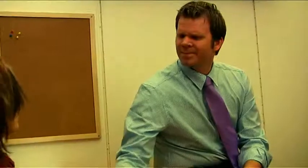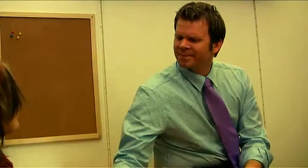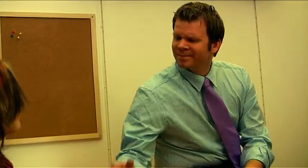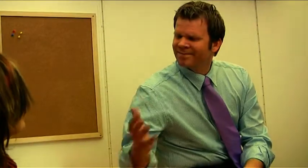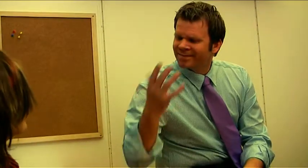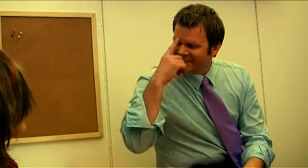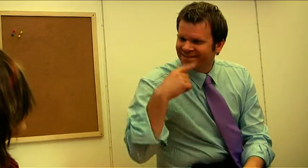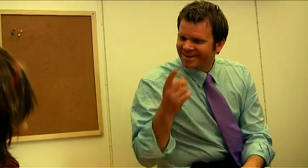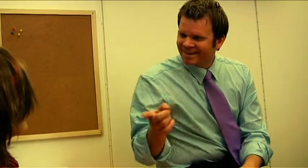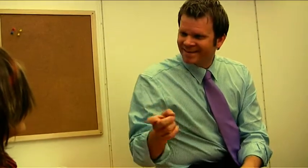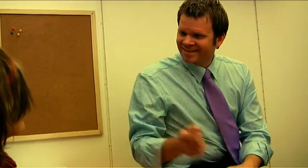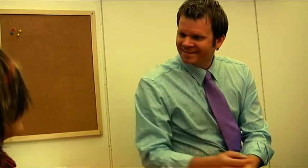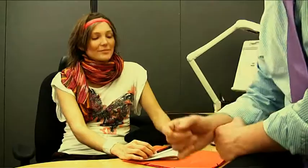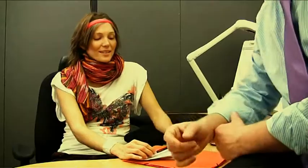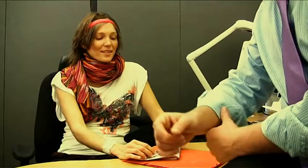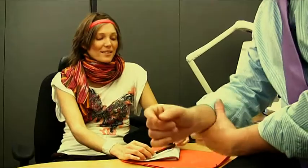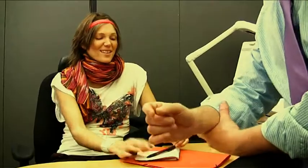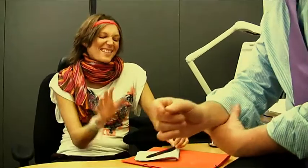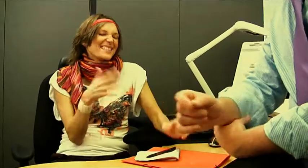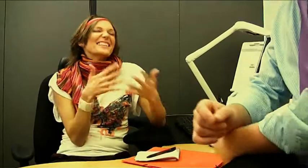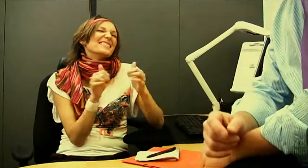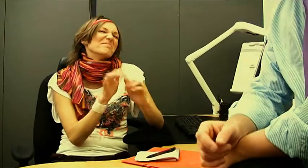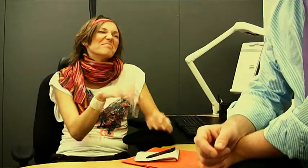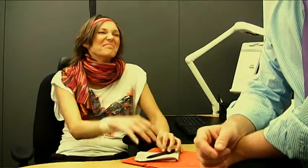What were you thinking to say? - Well, it was nothing.